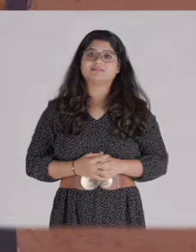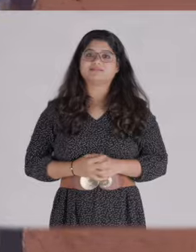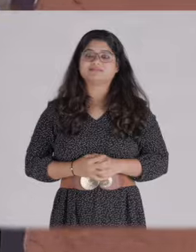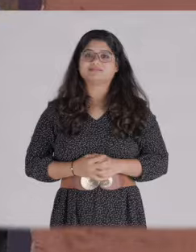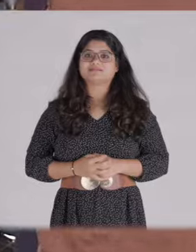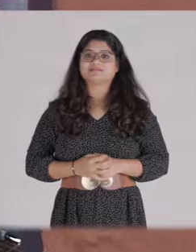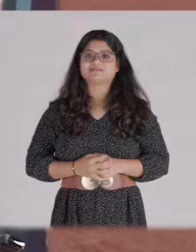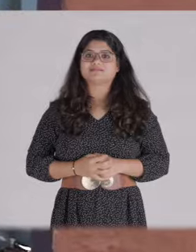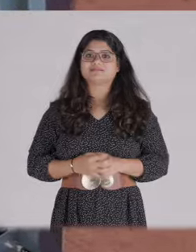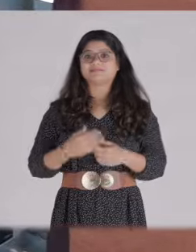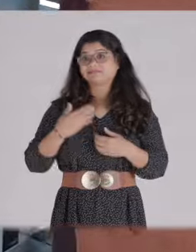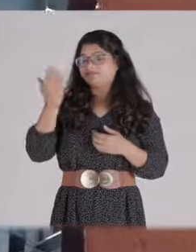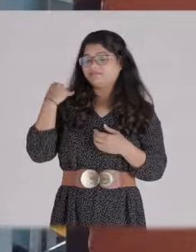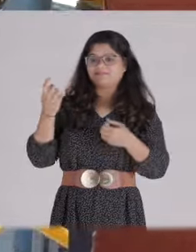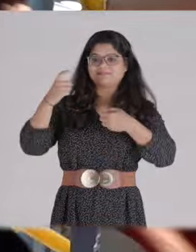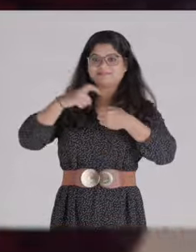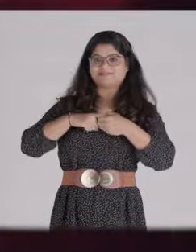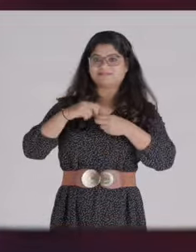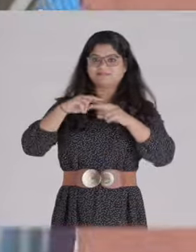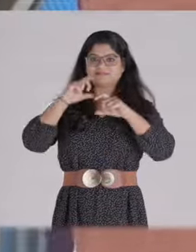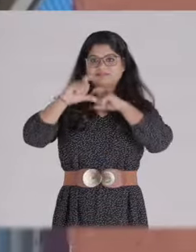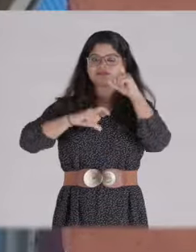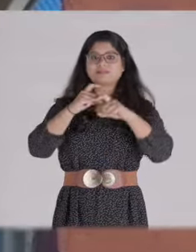[Nirali Deshmukh speaks] When I started working here, they were very few girls here.